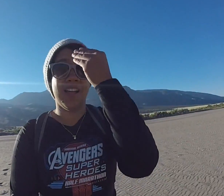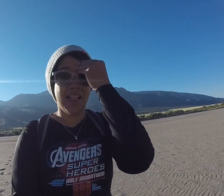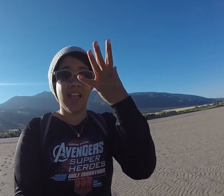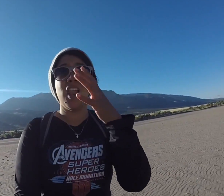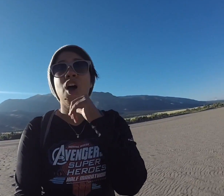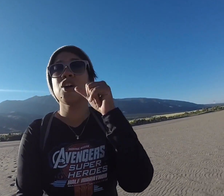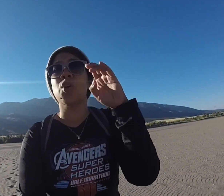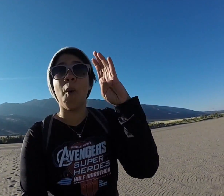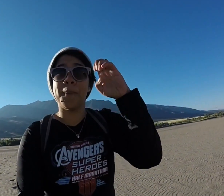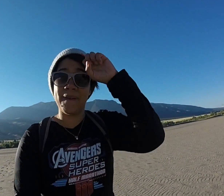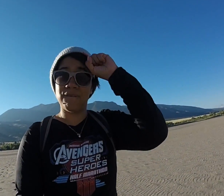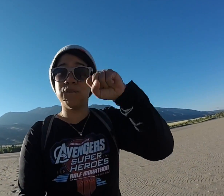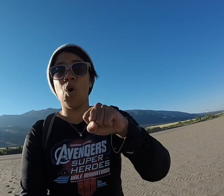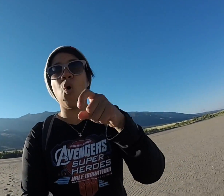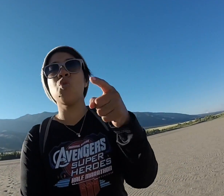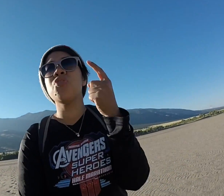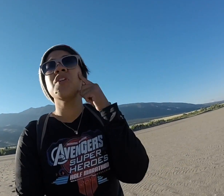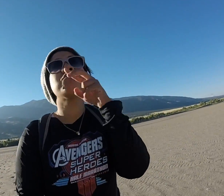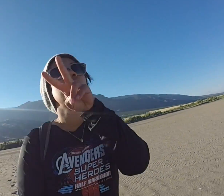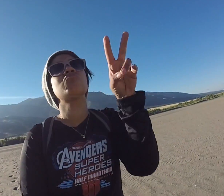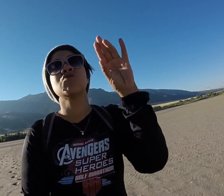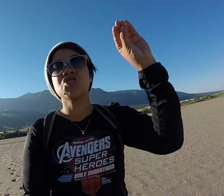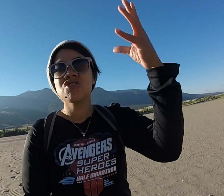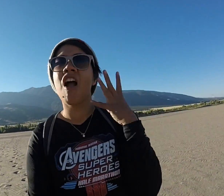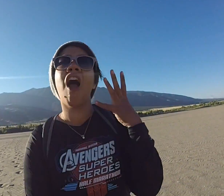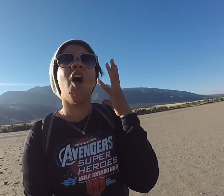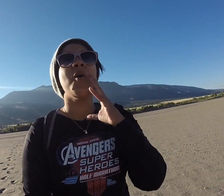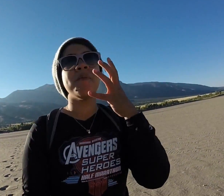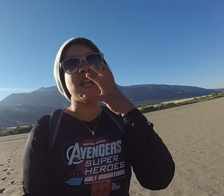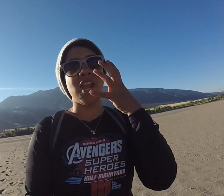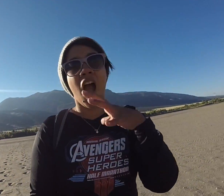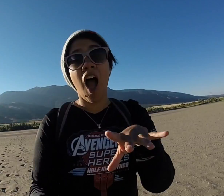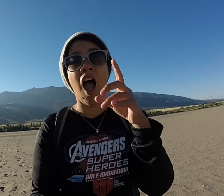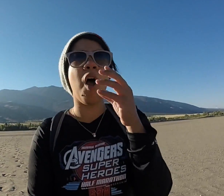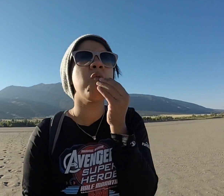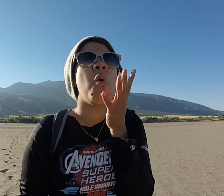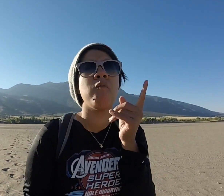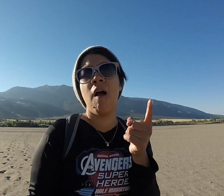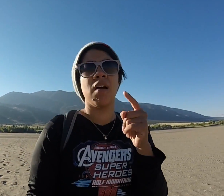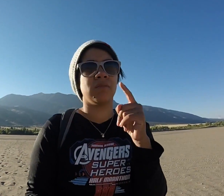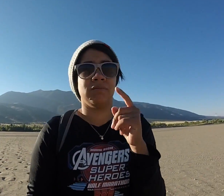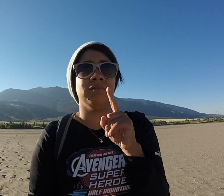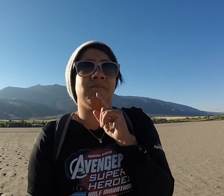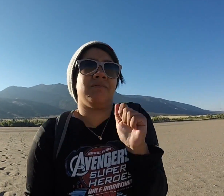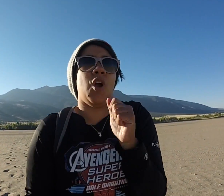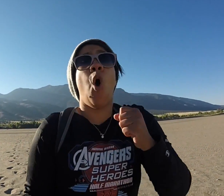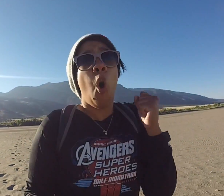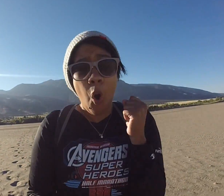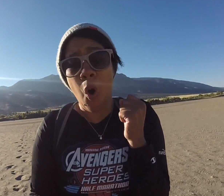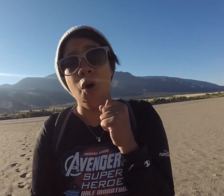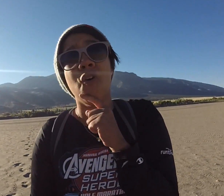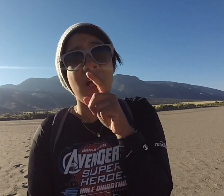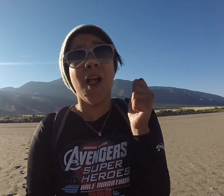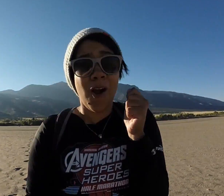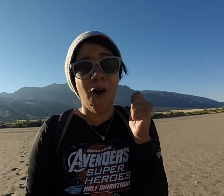I just want to let you know, don't be fooled You see the sun, you think its hot or warm right? It's actually cold, really cold!